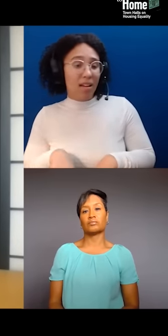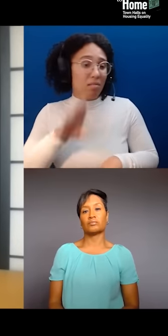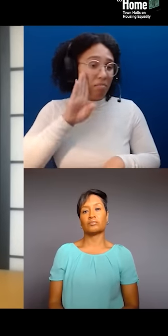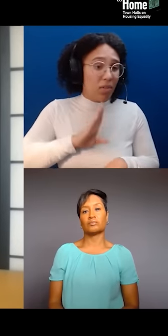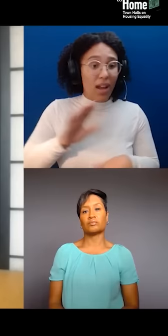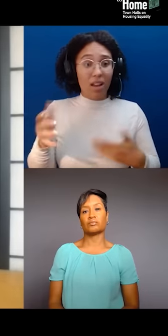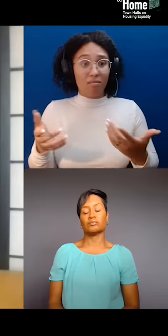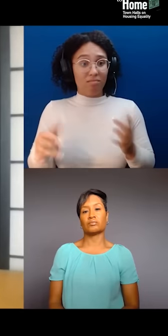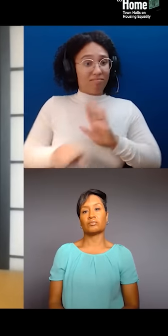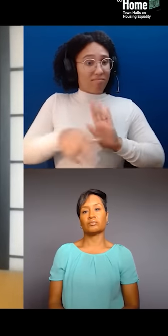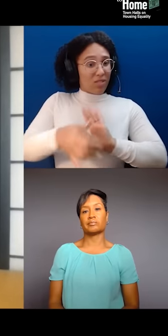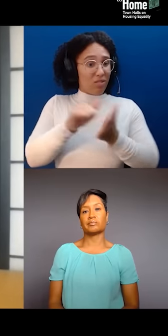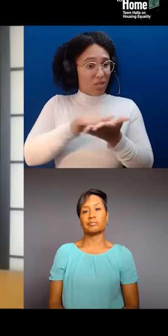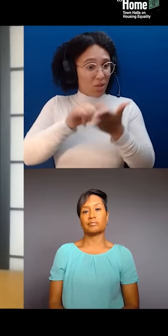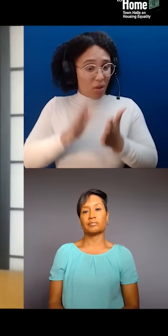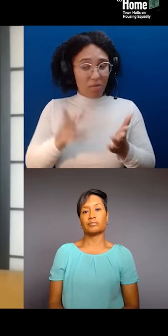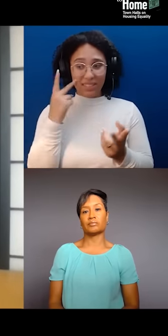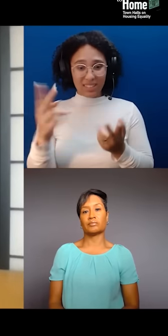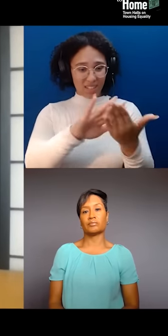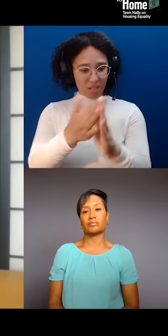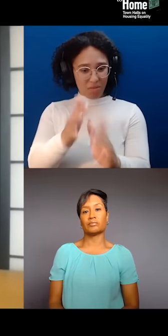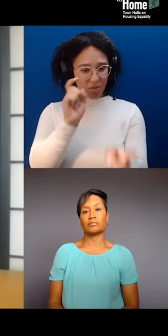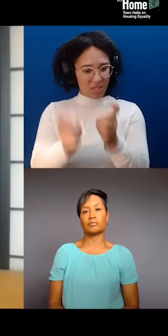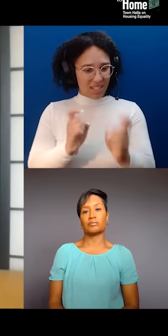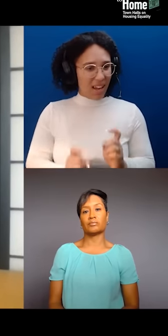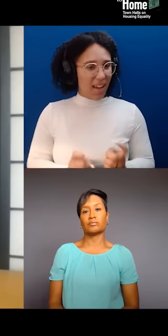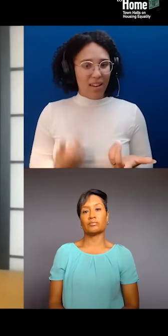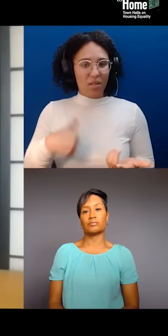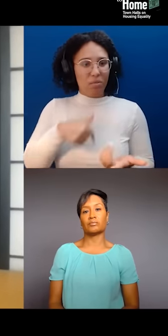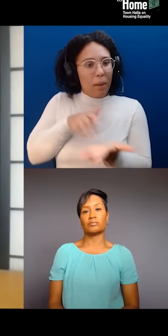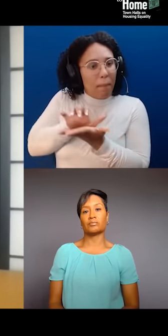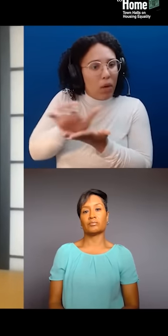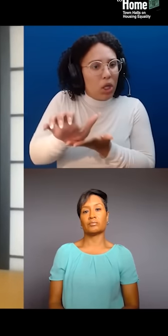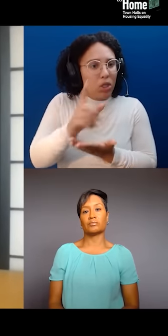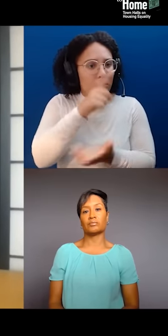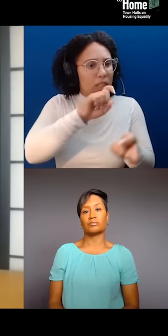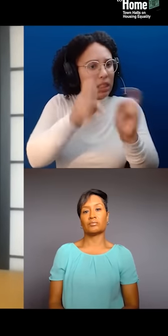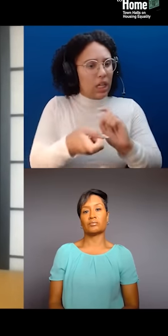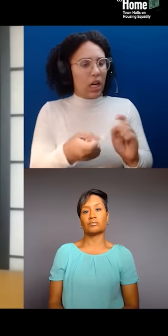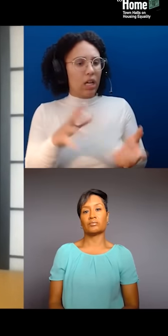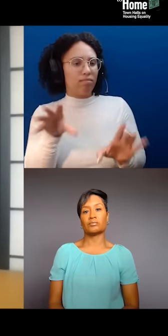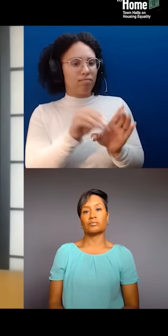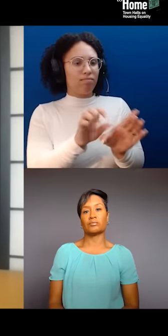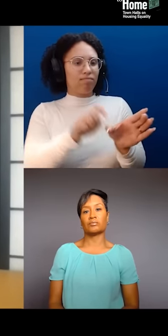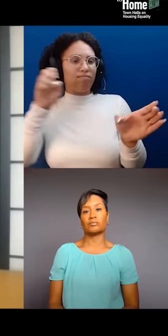and us being pushed out because of that change is something that is violent. I have friends who have had to seek help,